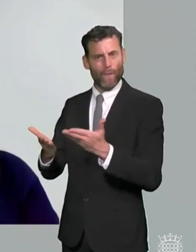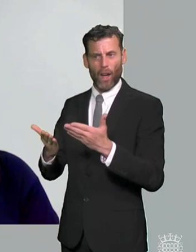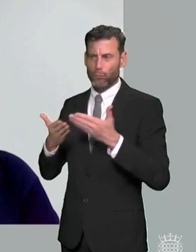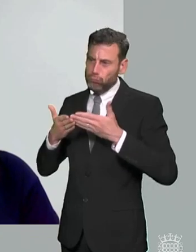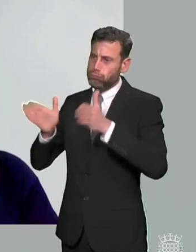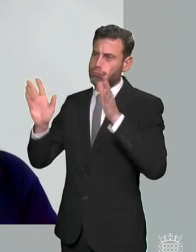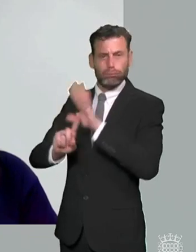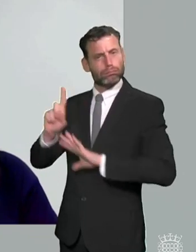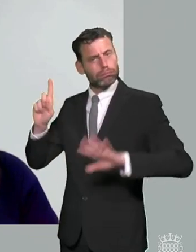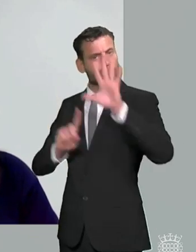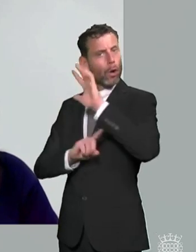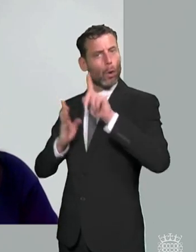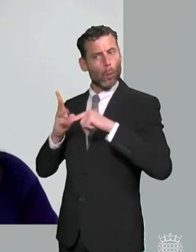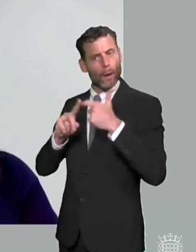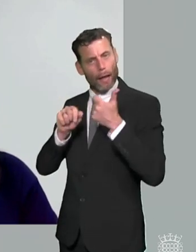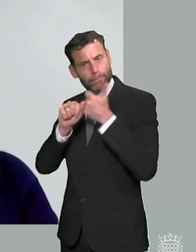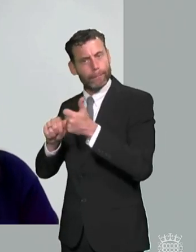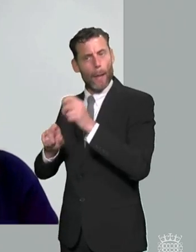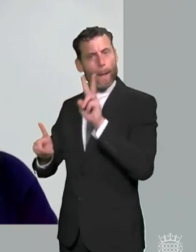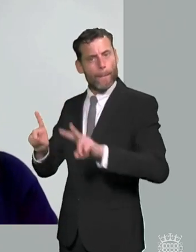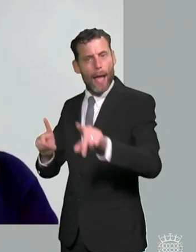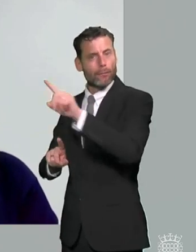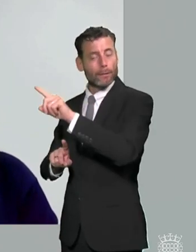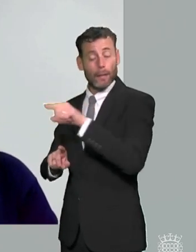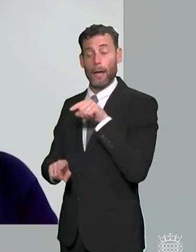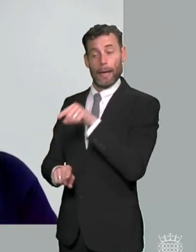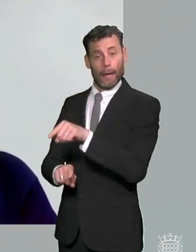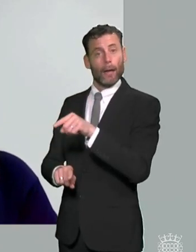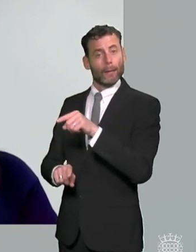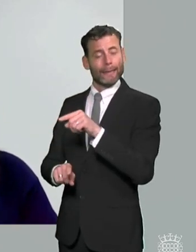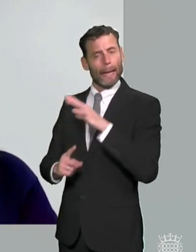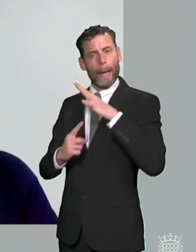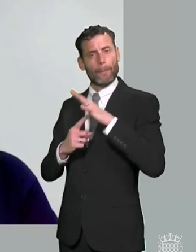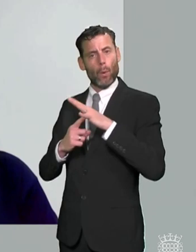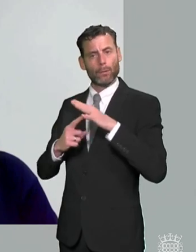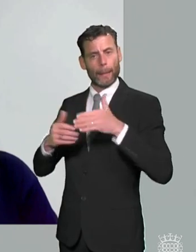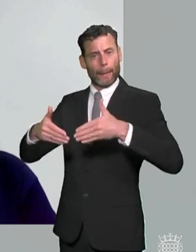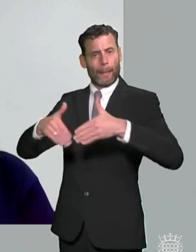um and that they are truly impartial they feel able to be truly impartial would actually satisfy